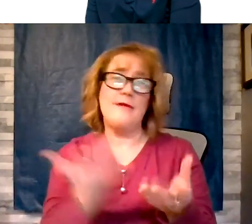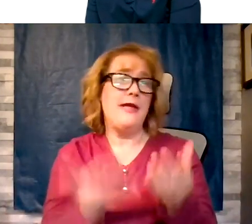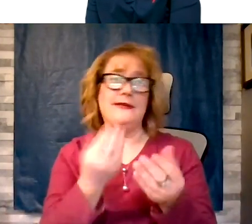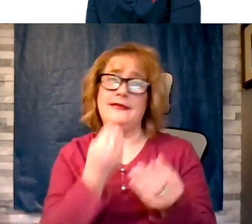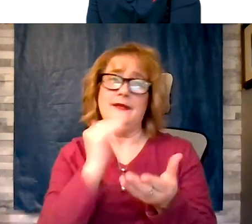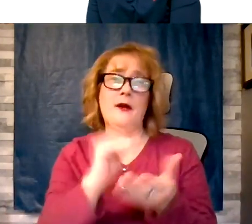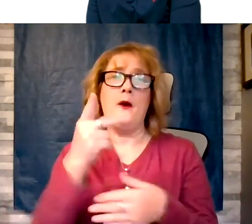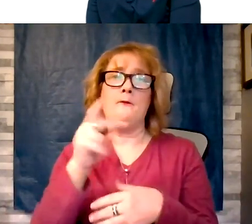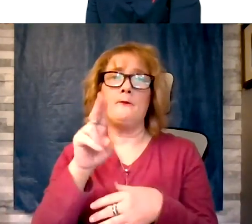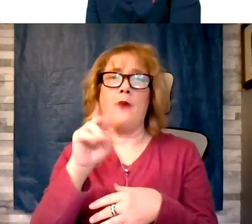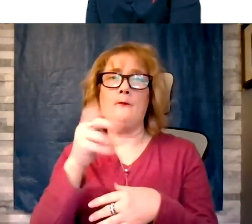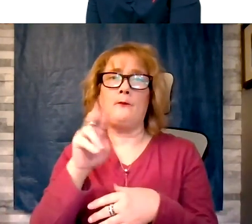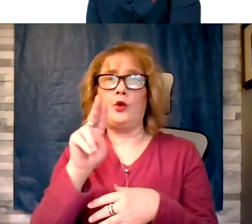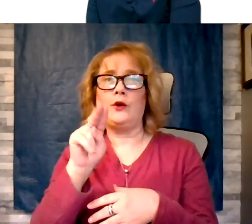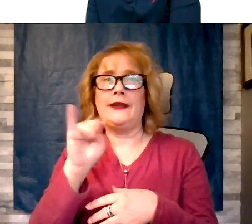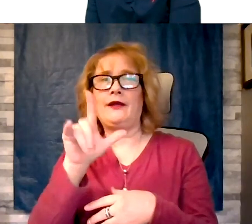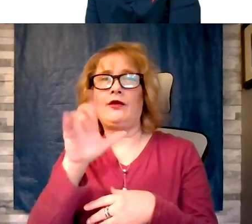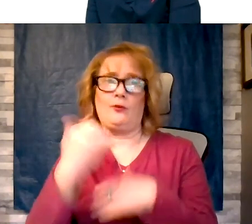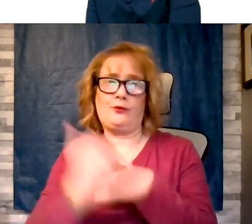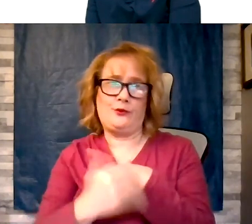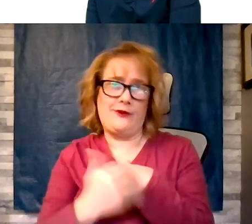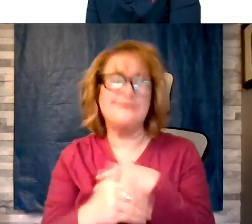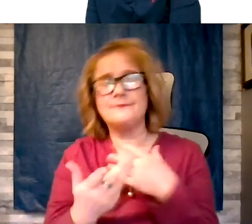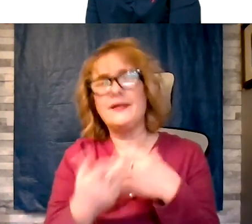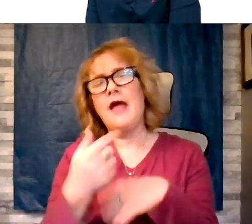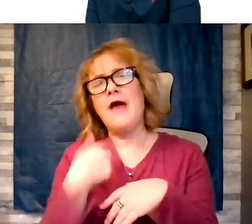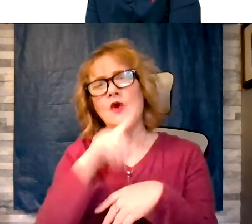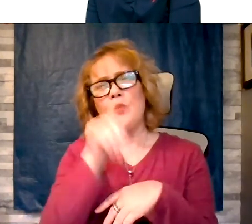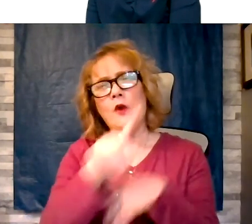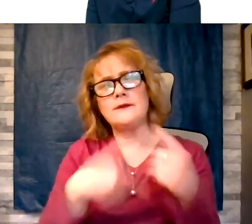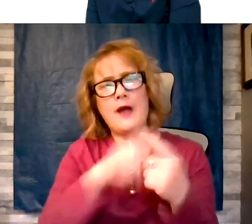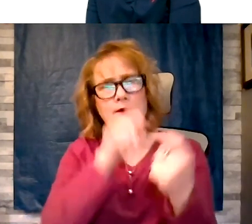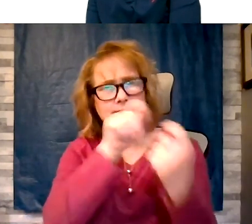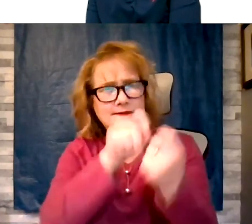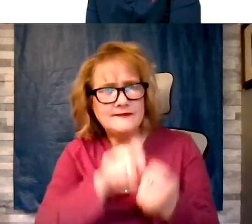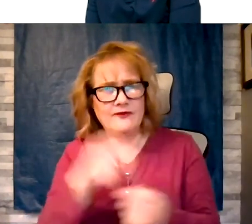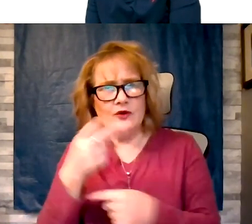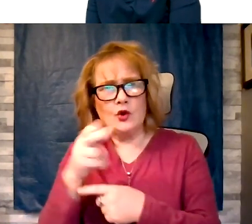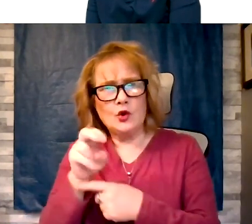There is a question about specific herbs I want to mention because I have not heard of